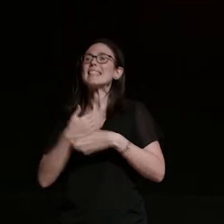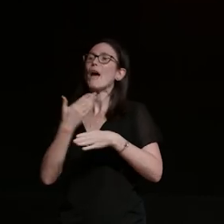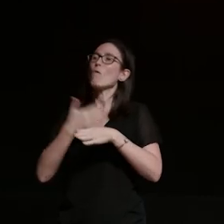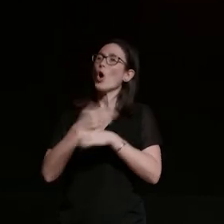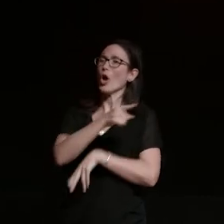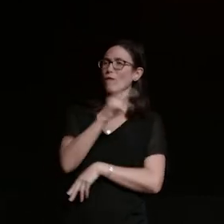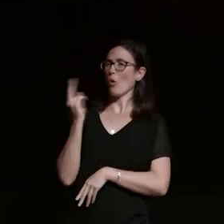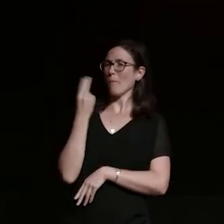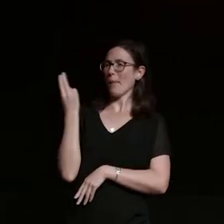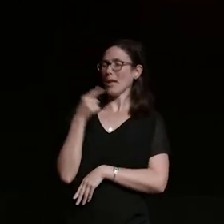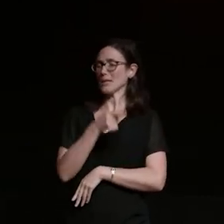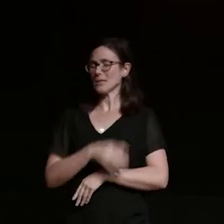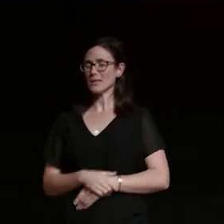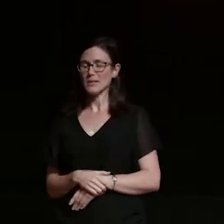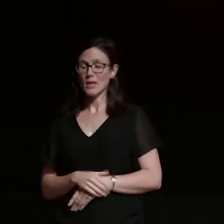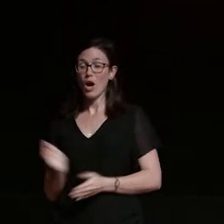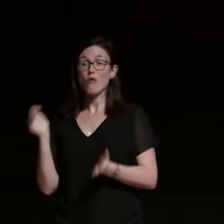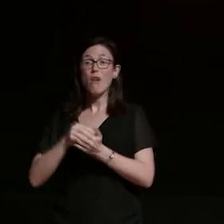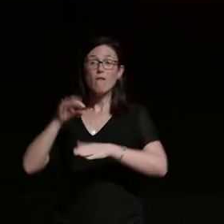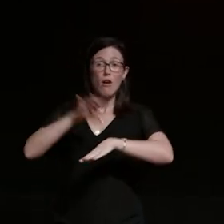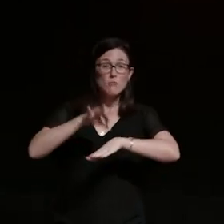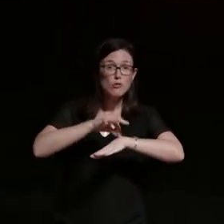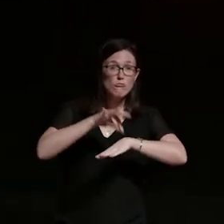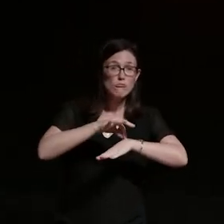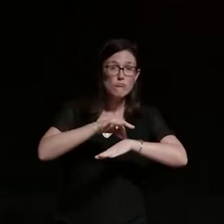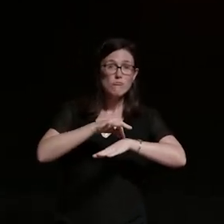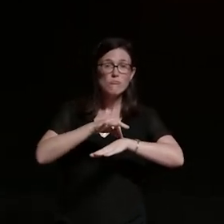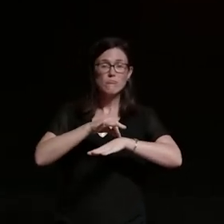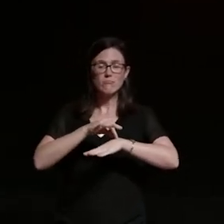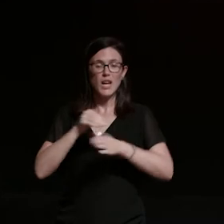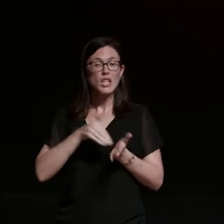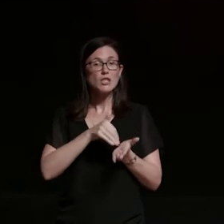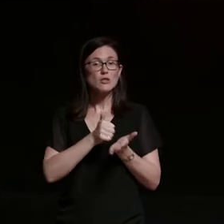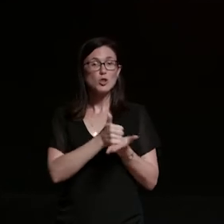had friends with him and everything had a really good support network so what really surprised us